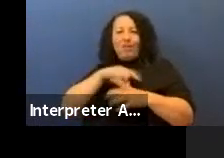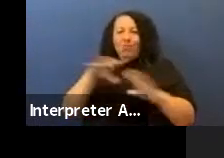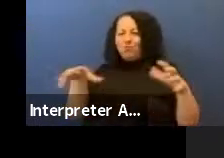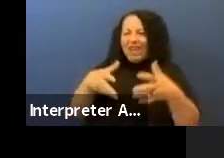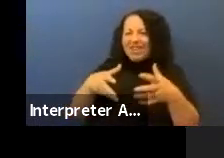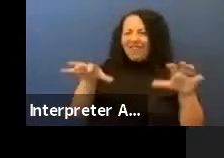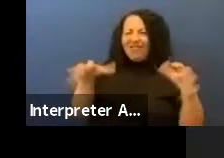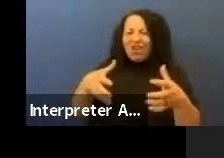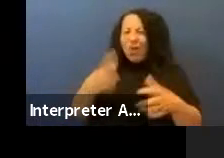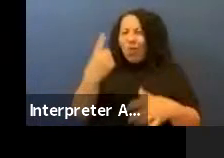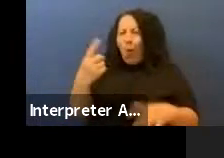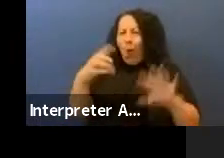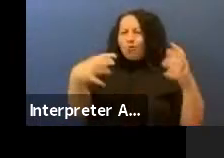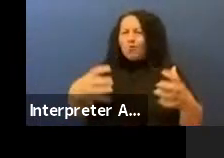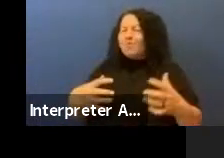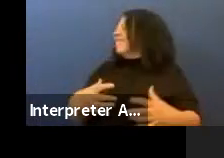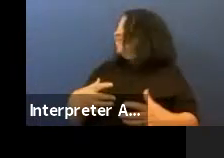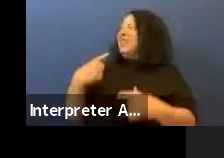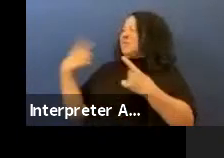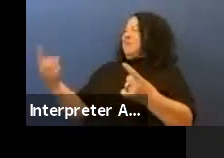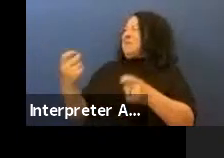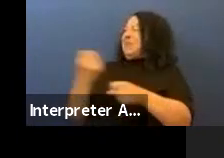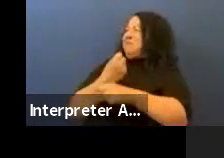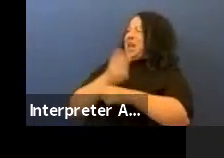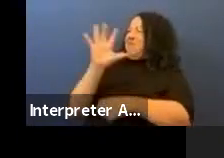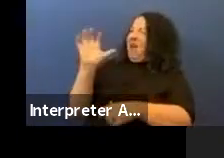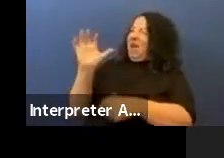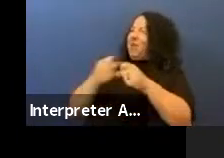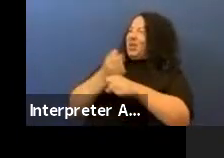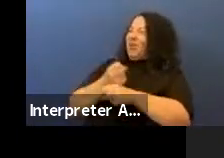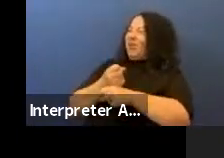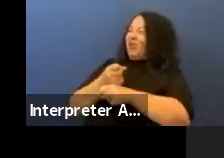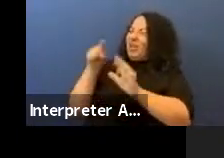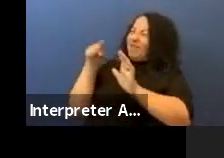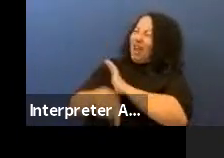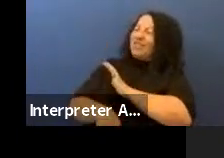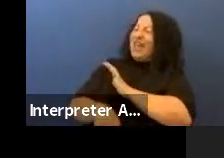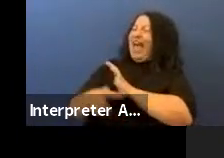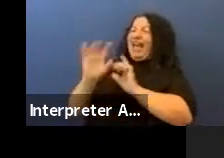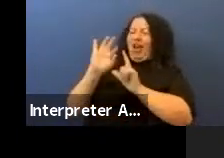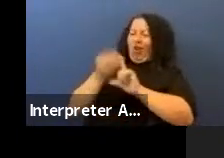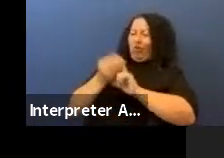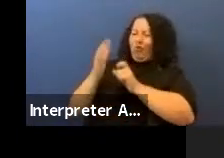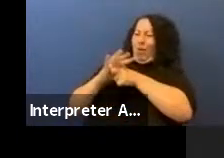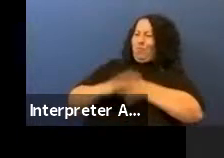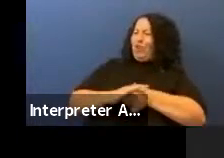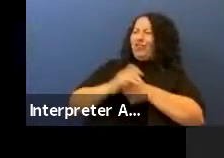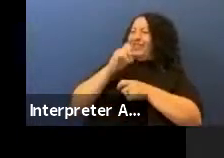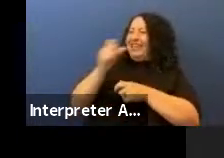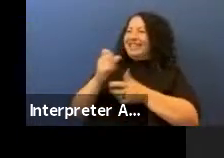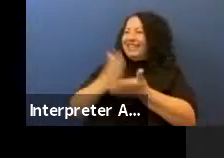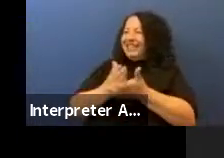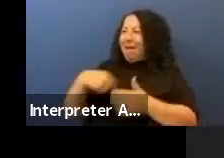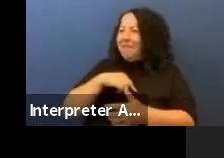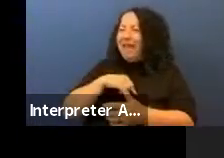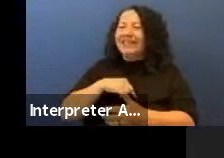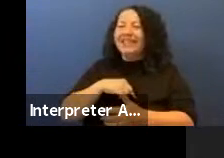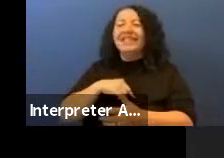we've been fighting 500 years of genocide and cultural repression that has not stopped. Institutional racism and institutional